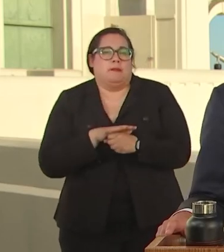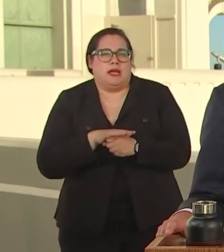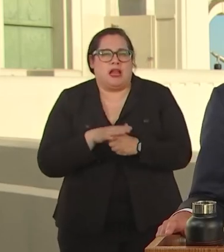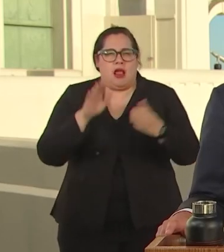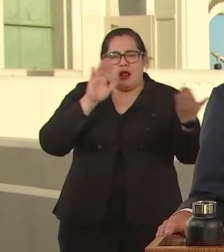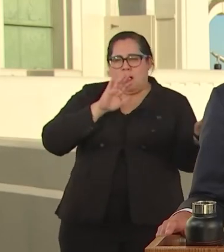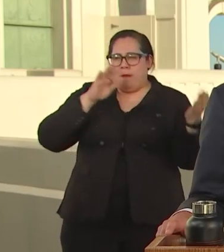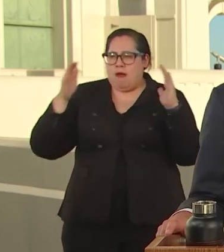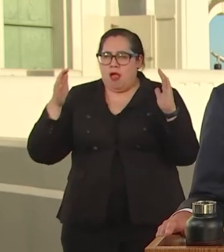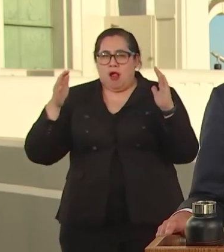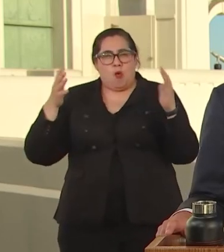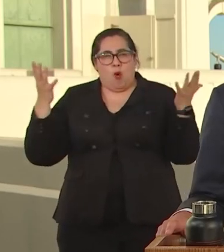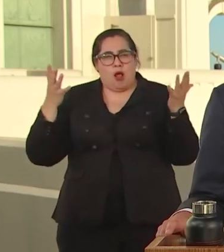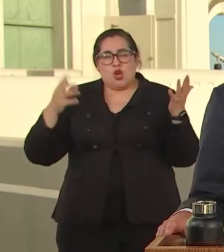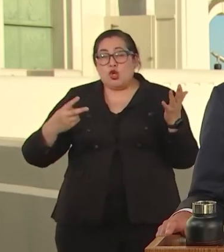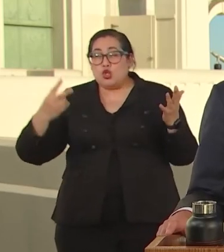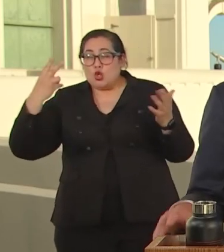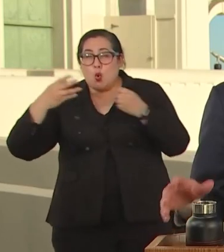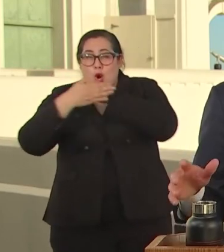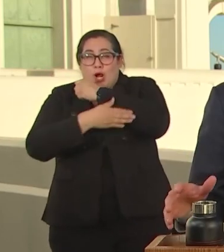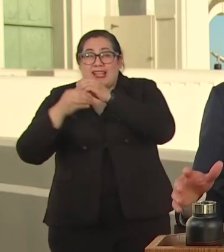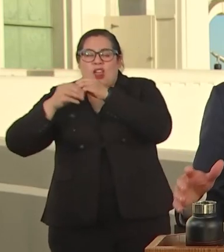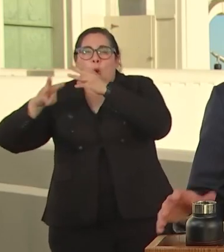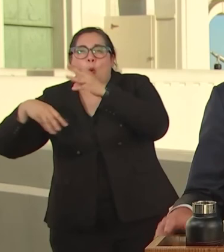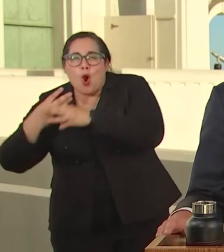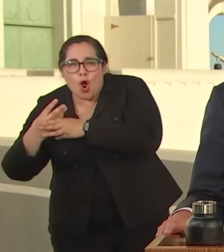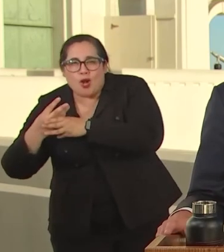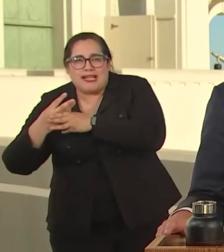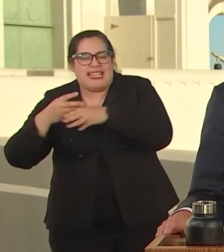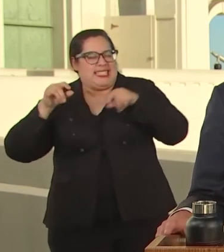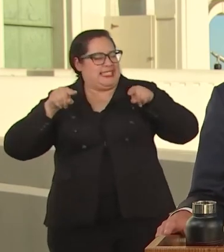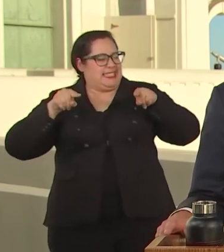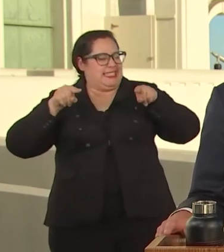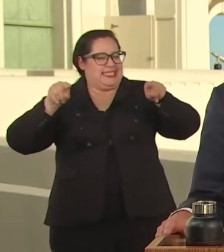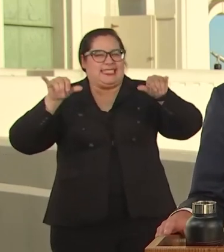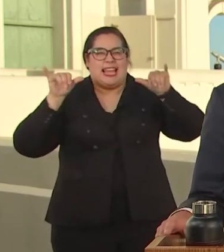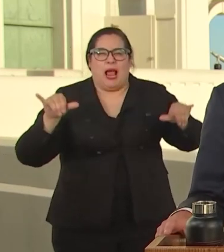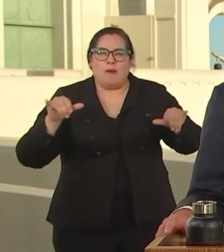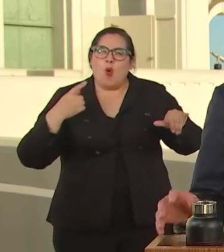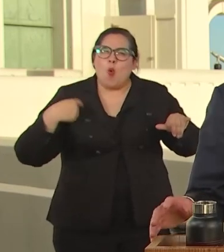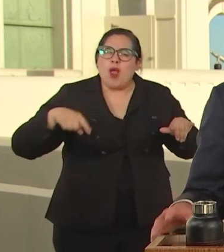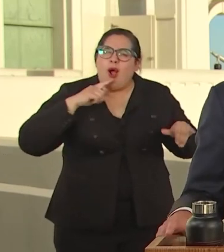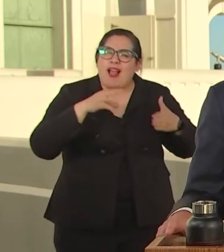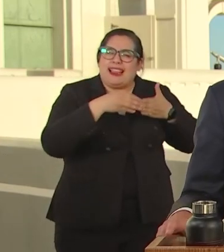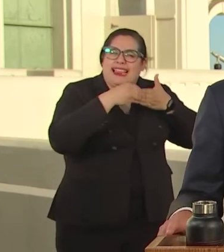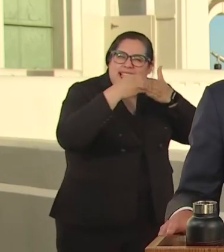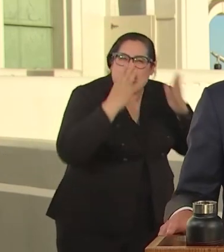WE ARE LEADING GLOBALLY BUT WE ACT LOCALLY TO CLEAN OUR AIR AND TO REDUCE OUR EMISSIONS.